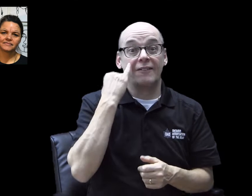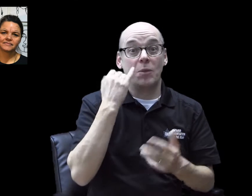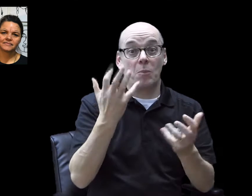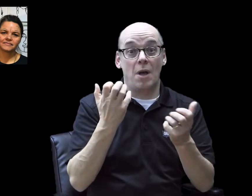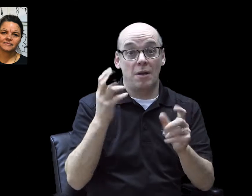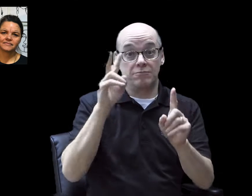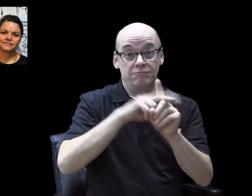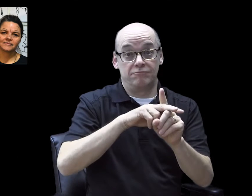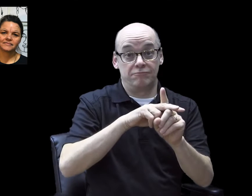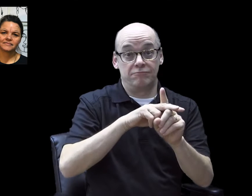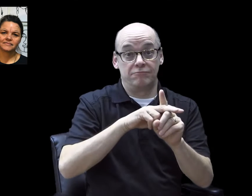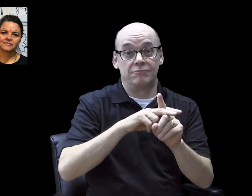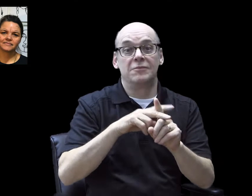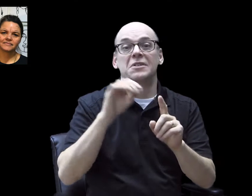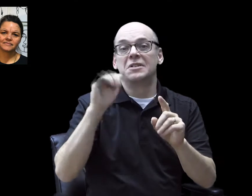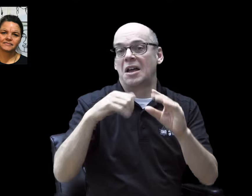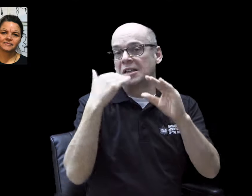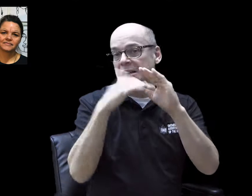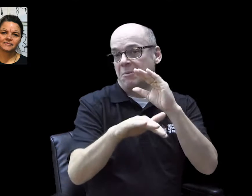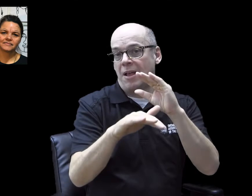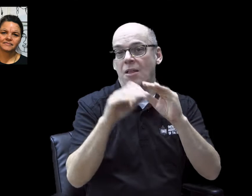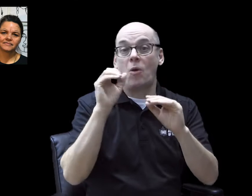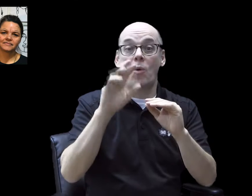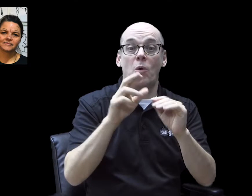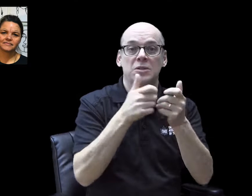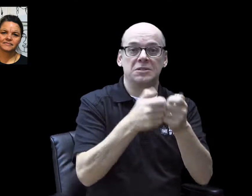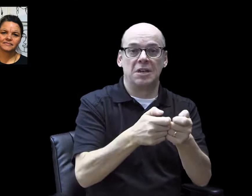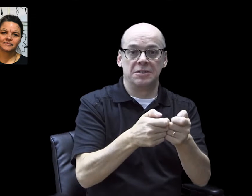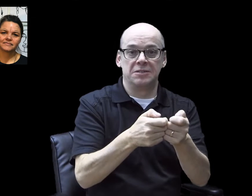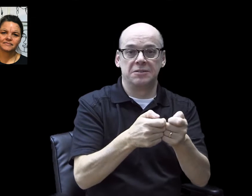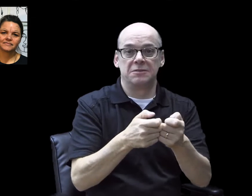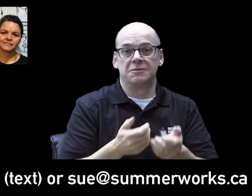To book one of these slots, please contact the Progress team via: